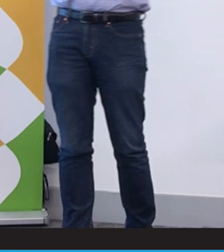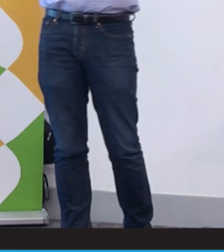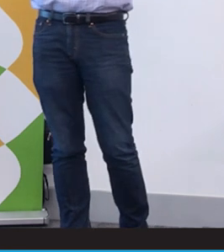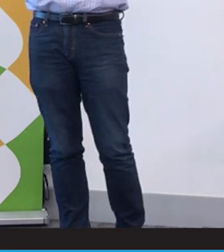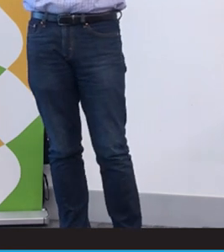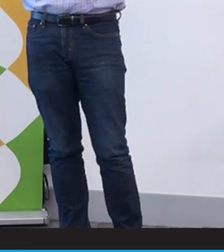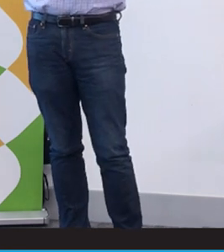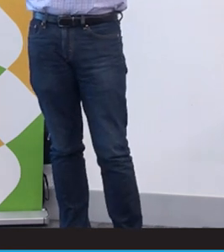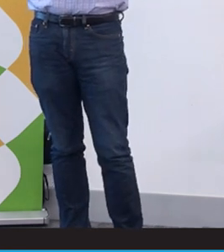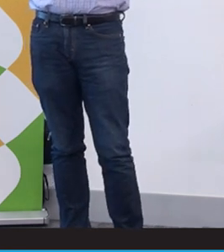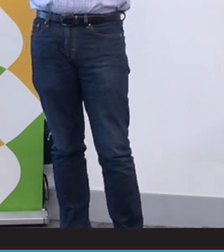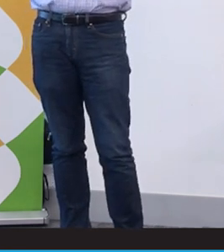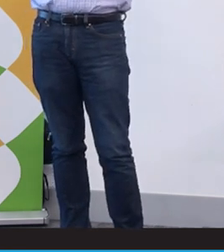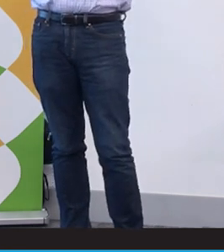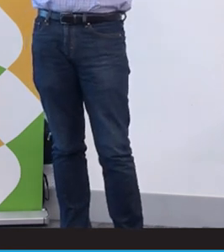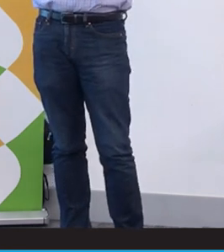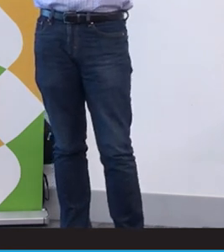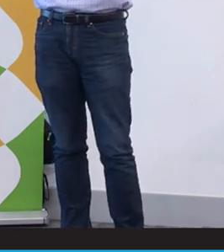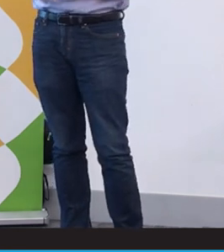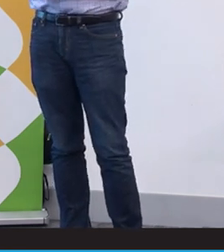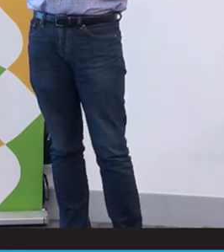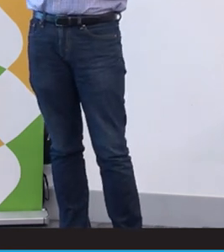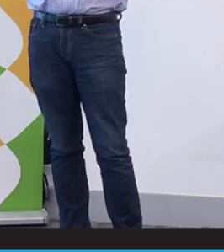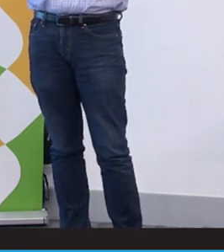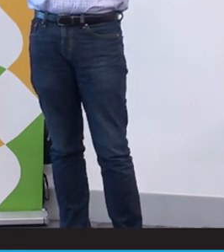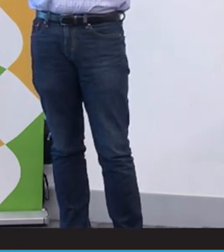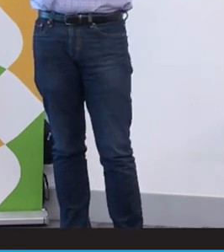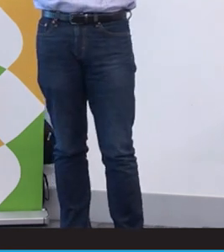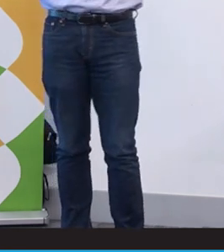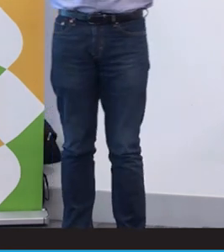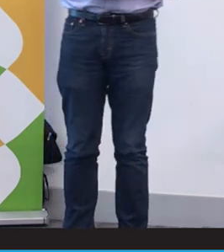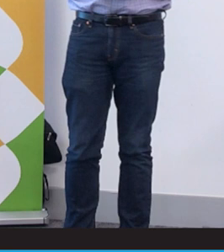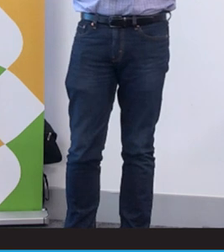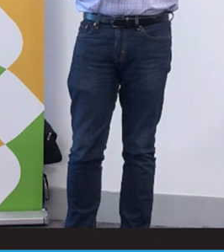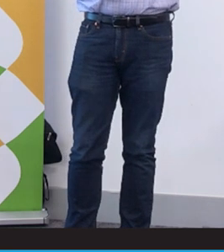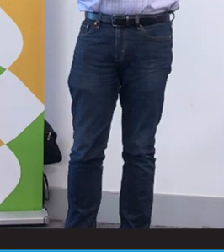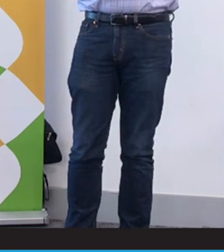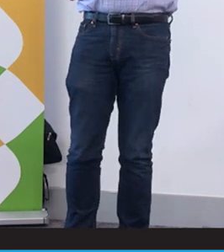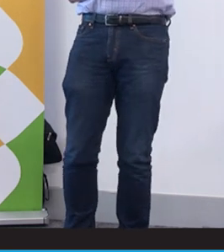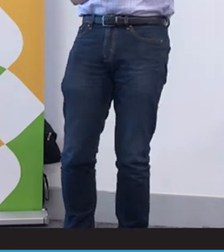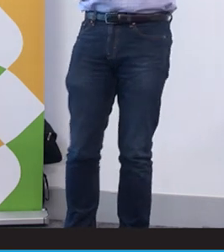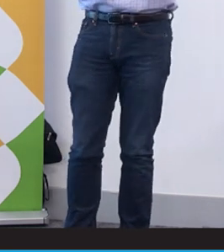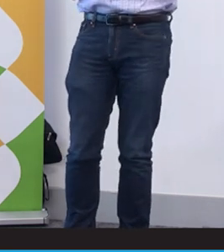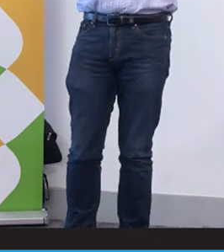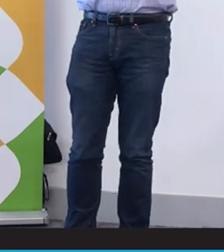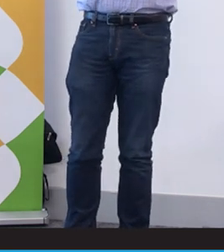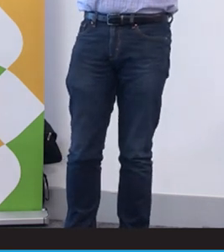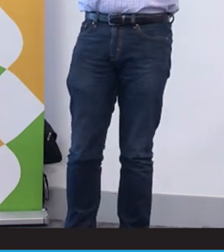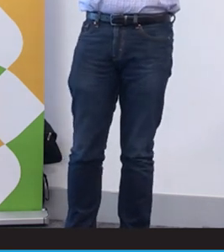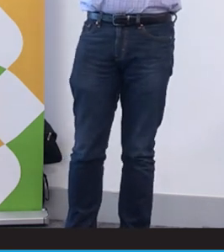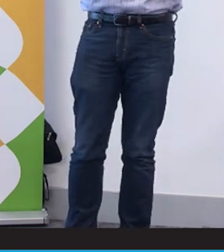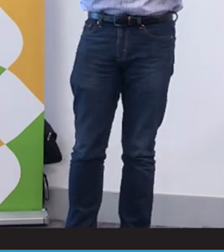really a CALD group? We have our own community, we have our own language, we have our own spaces.